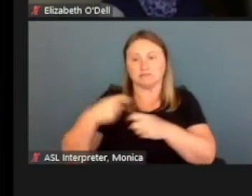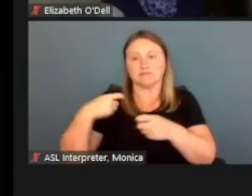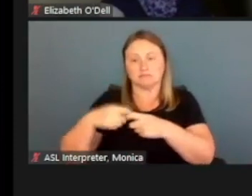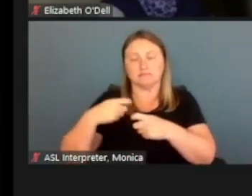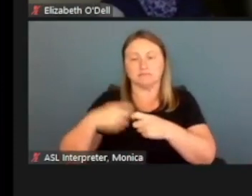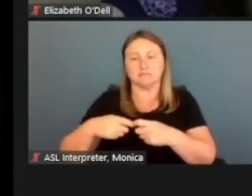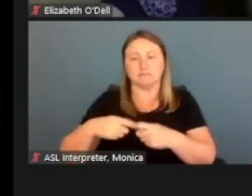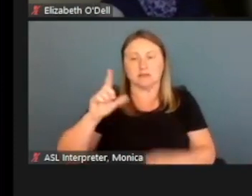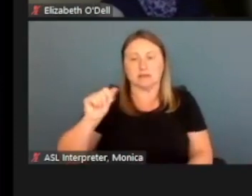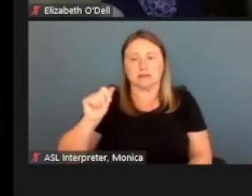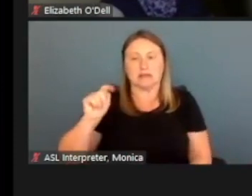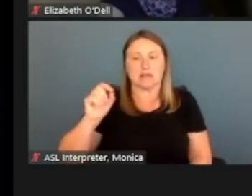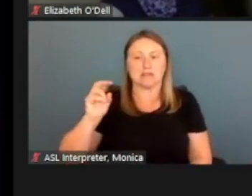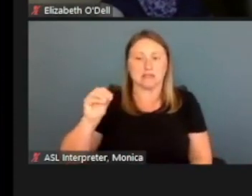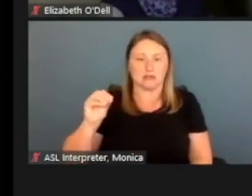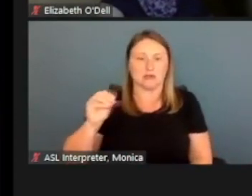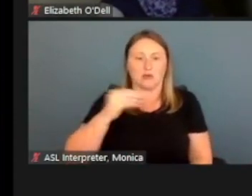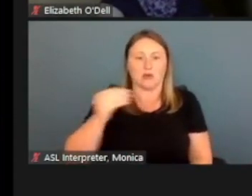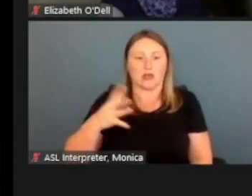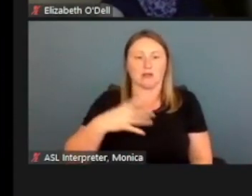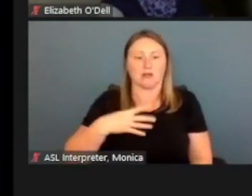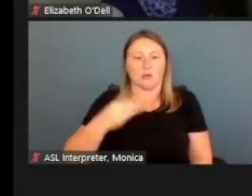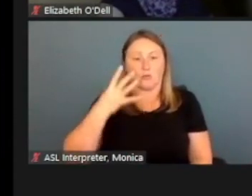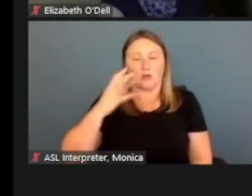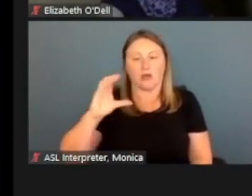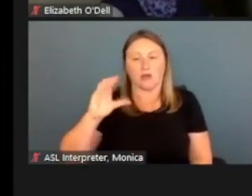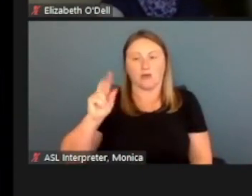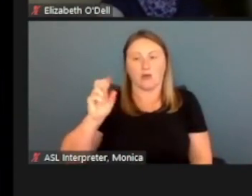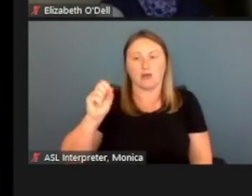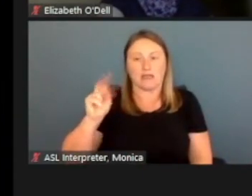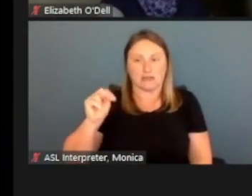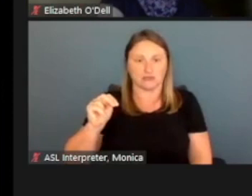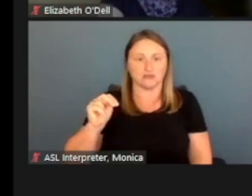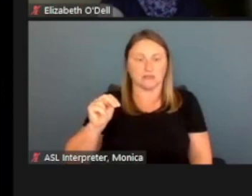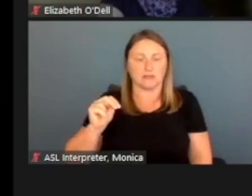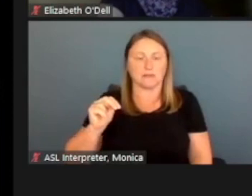and also white Caucasian is what he indicates his race to be.